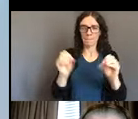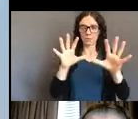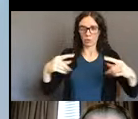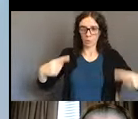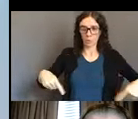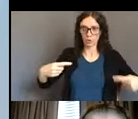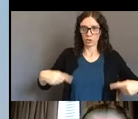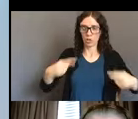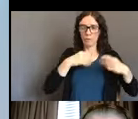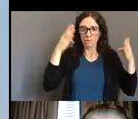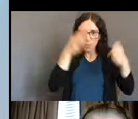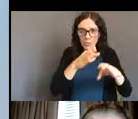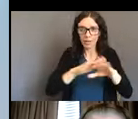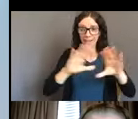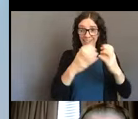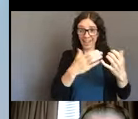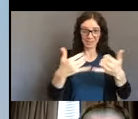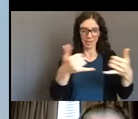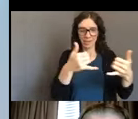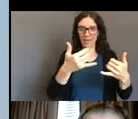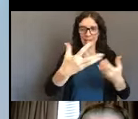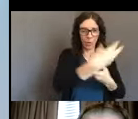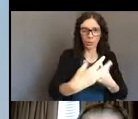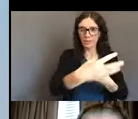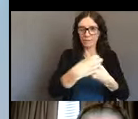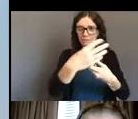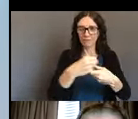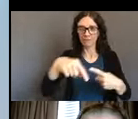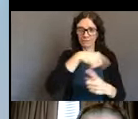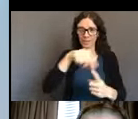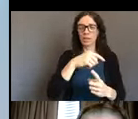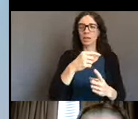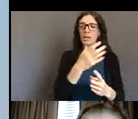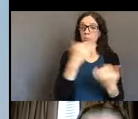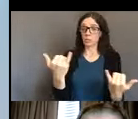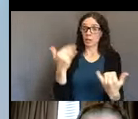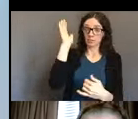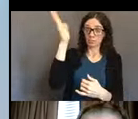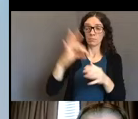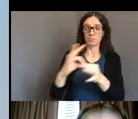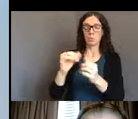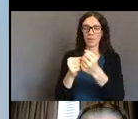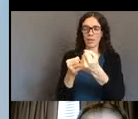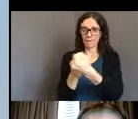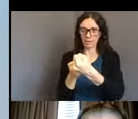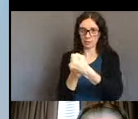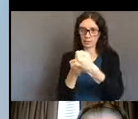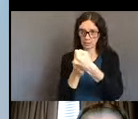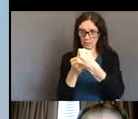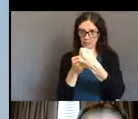today's presentation is about effective advocacy and how we've had to apply some unique strategies